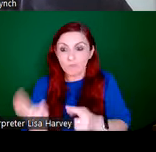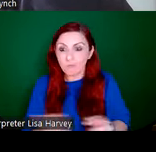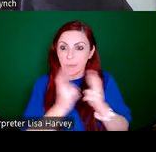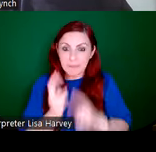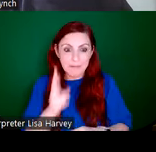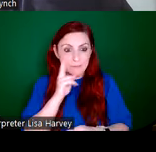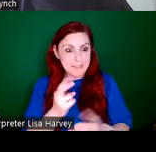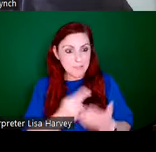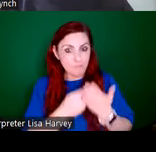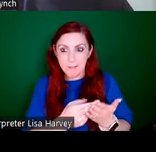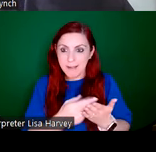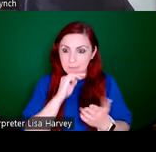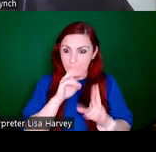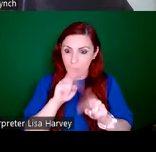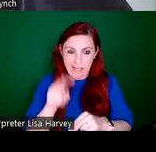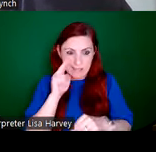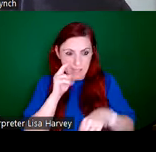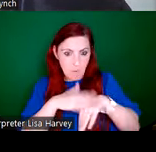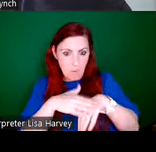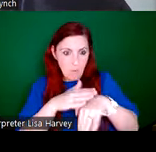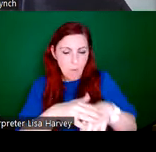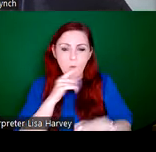can see more of these collections. The reason we do this with our Library and